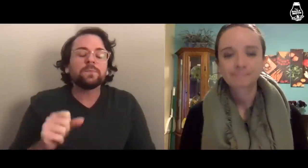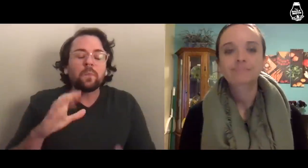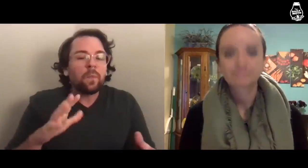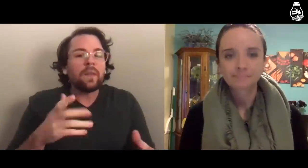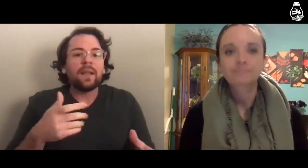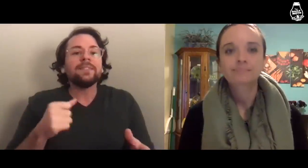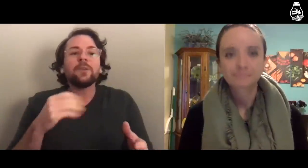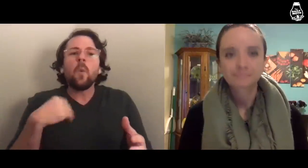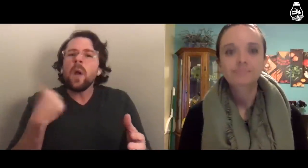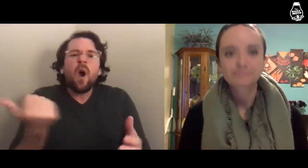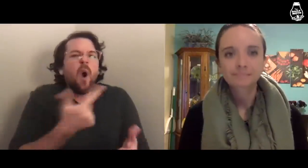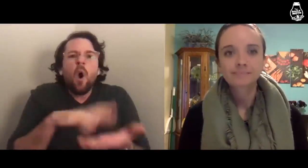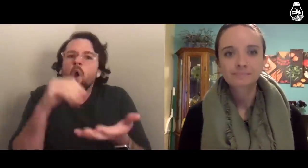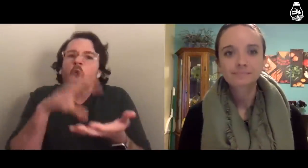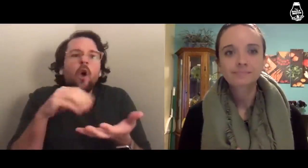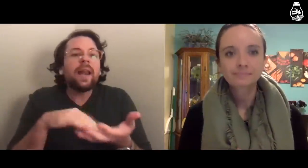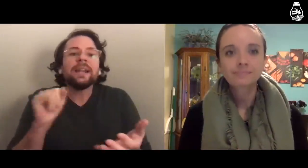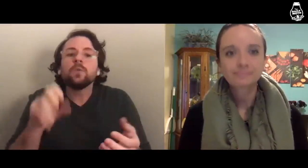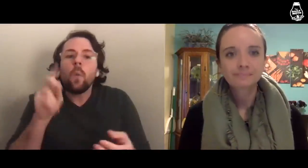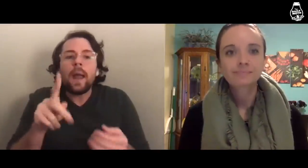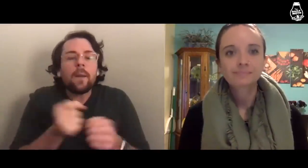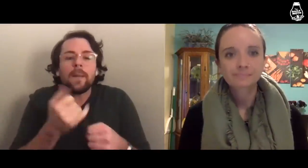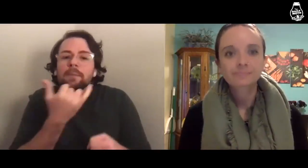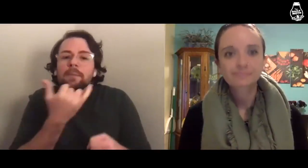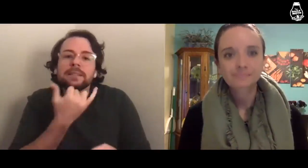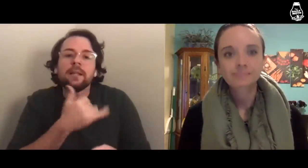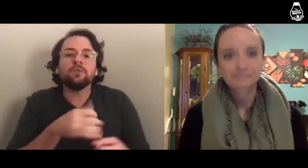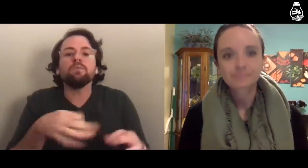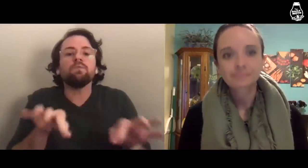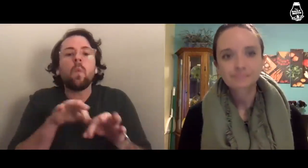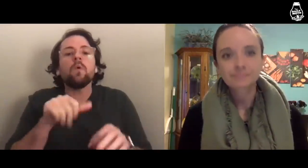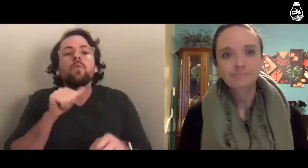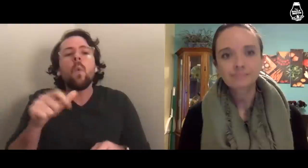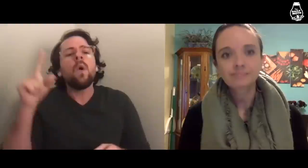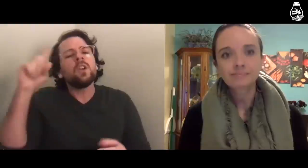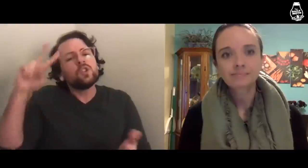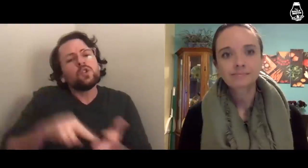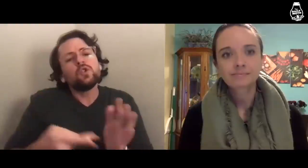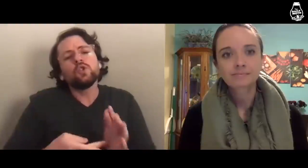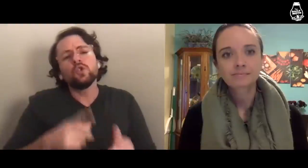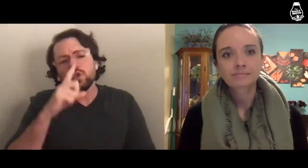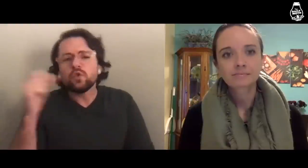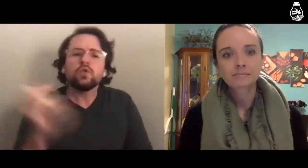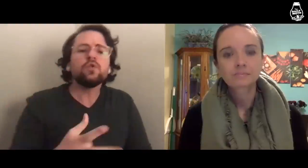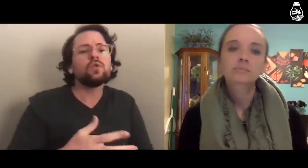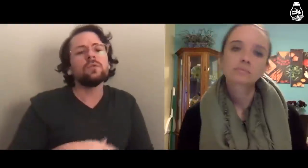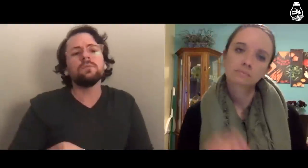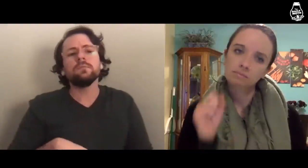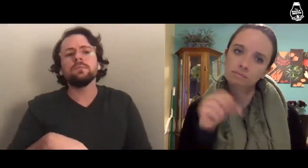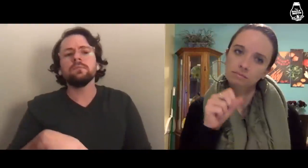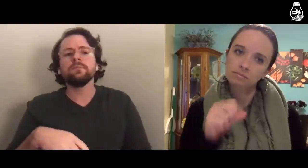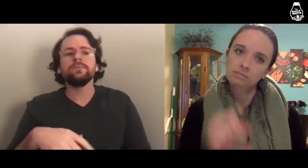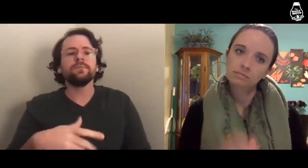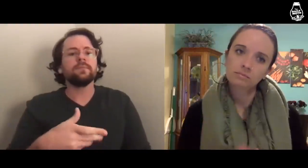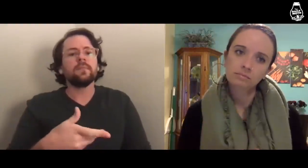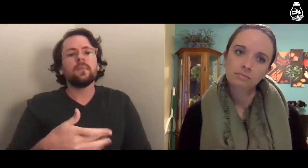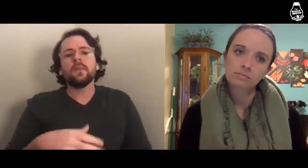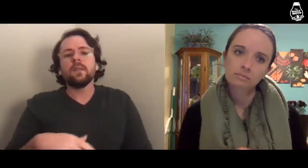So, we’re all learning. It’s ok to make mistakes. It’s just important that you don’t intentionally use